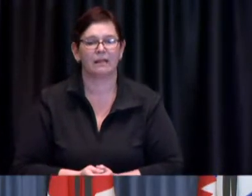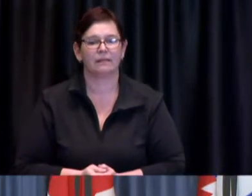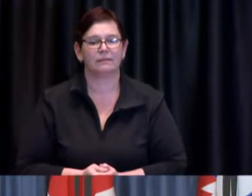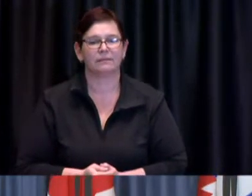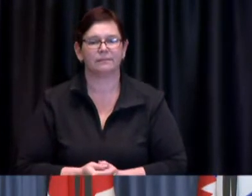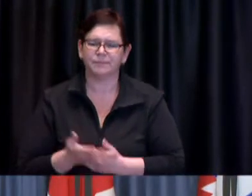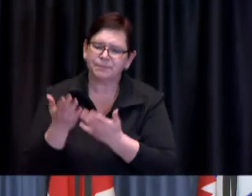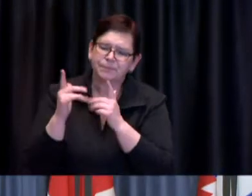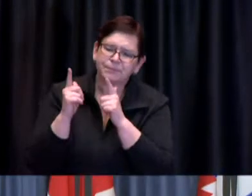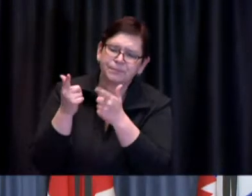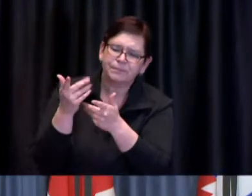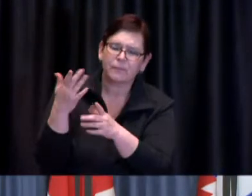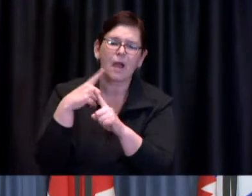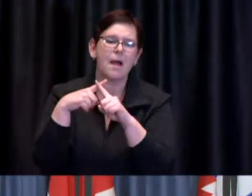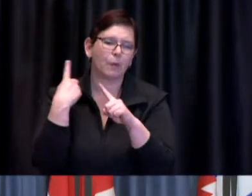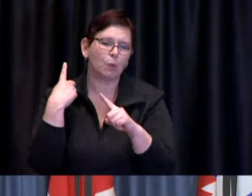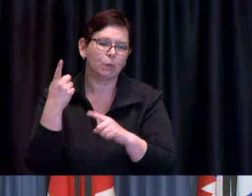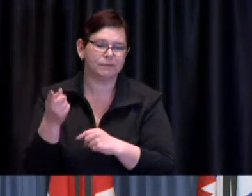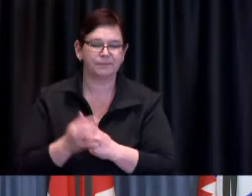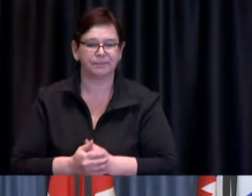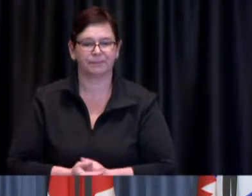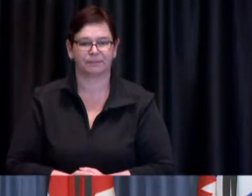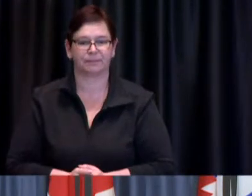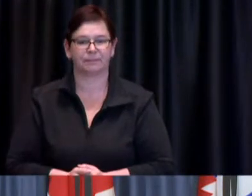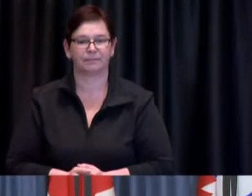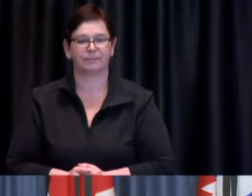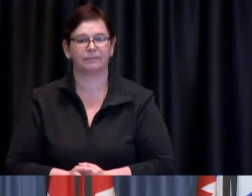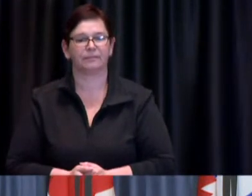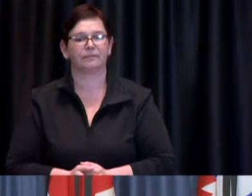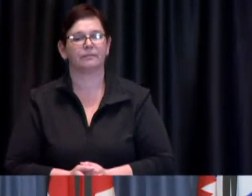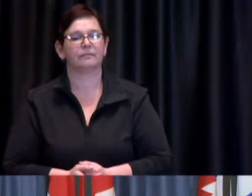Maleeha: I had another question there's also a couple of gyms that are sending out letters to